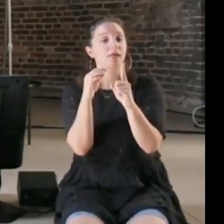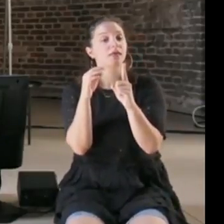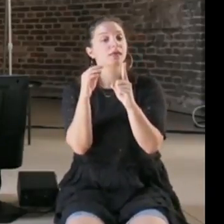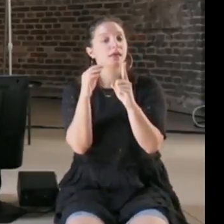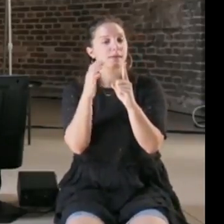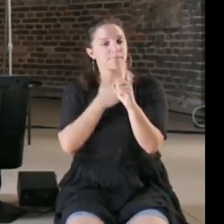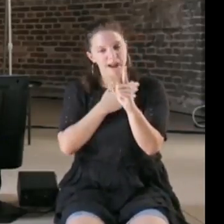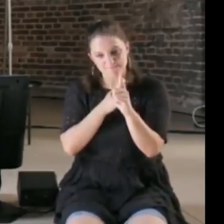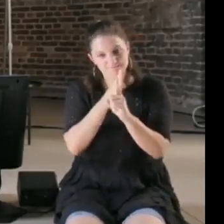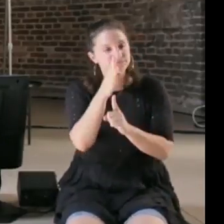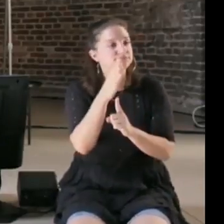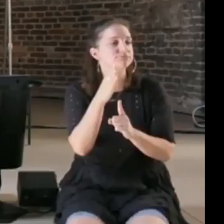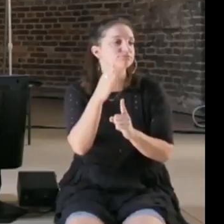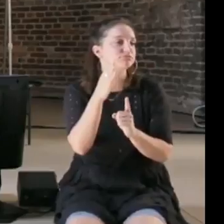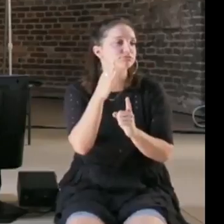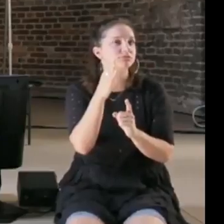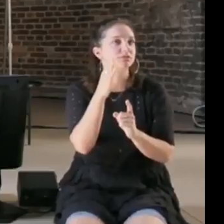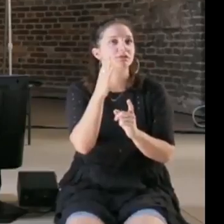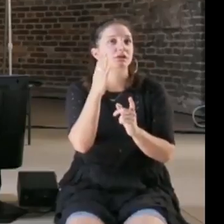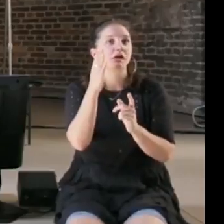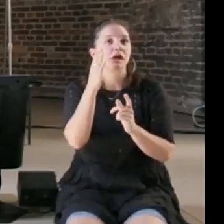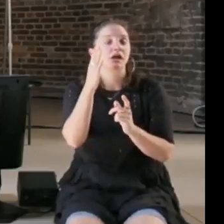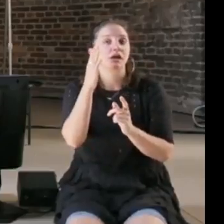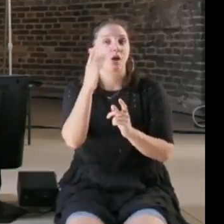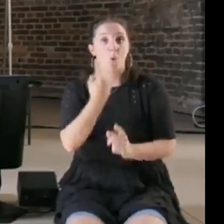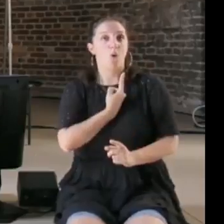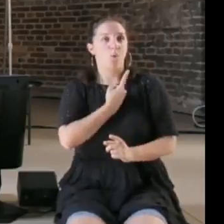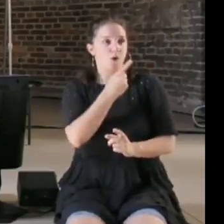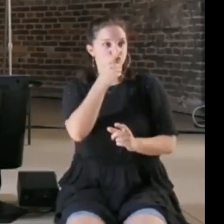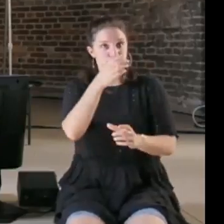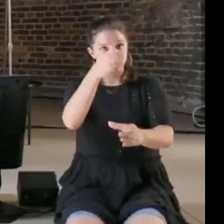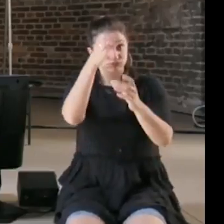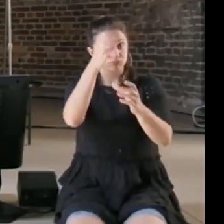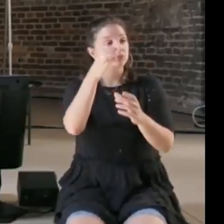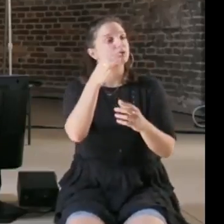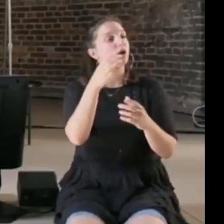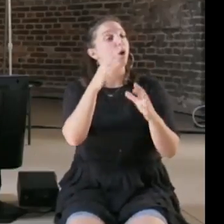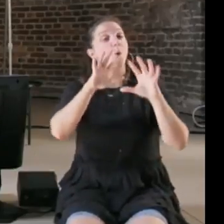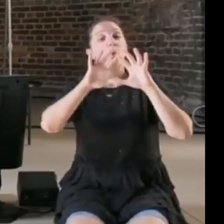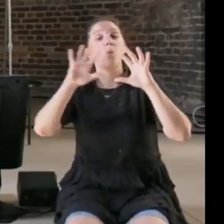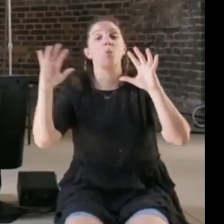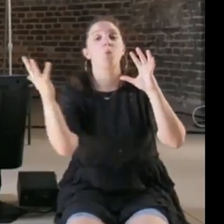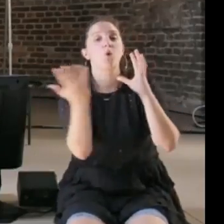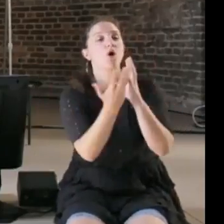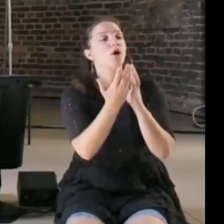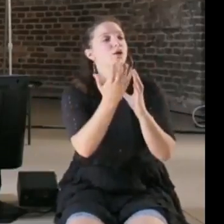you have a website, I think it should be extremely diverse specialists rather than a whole bunch